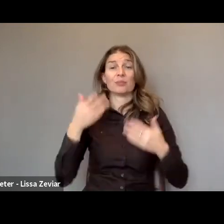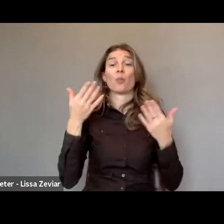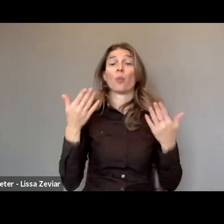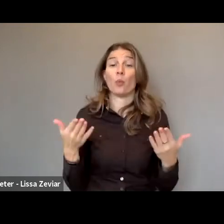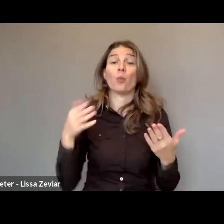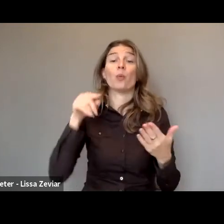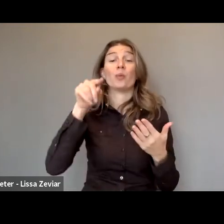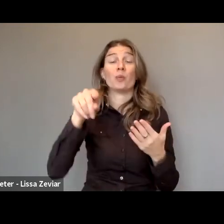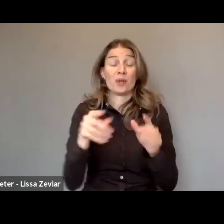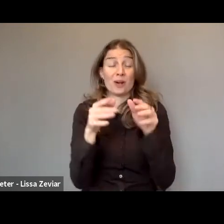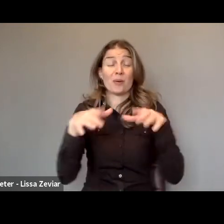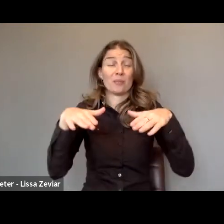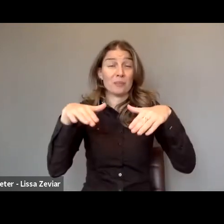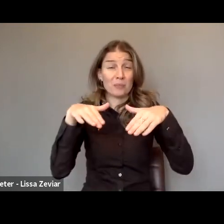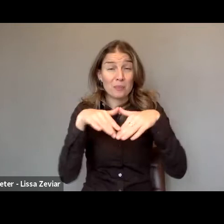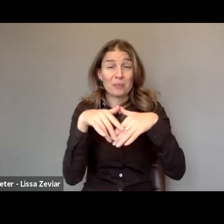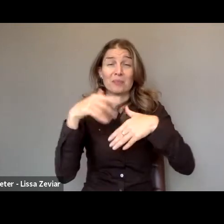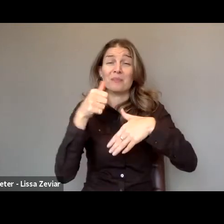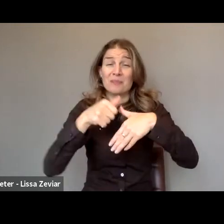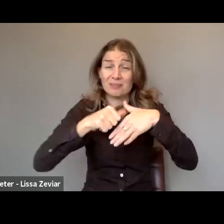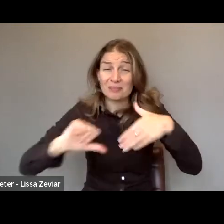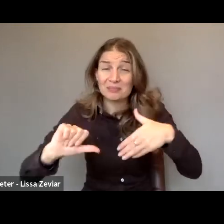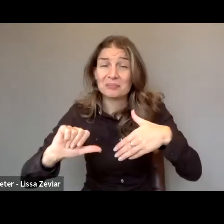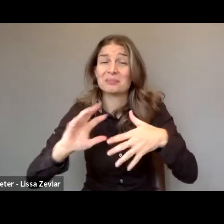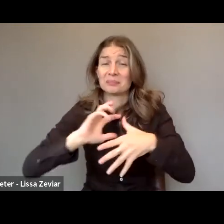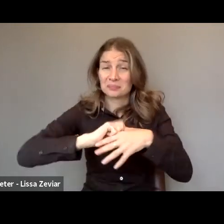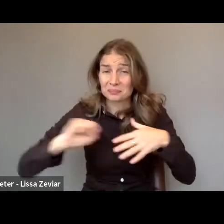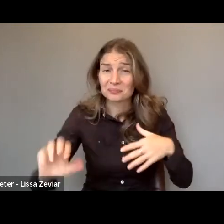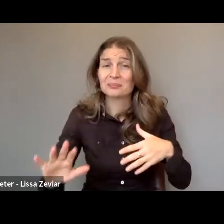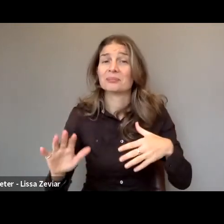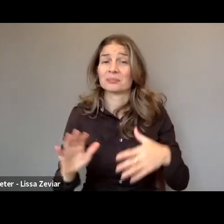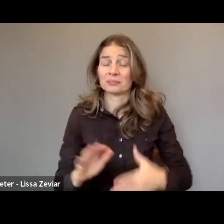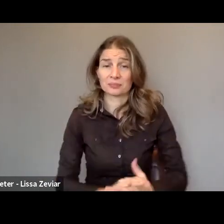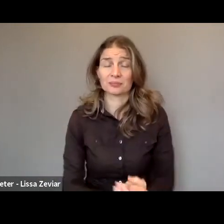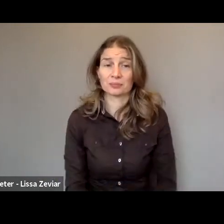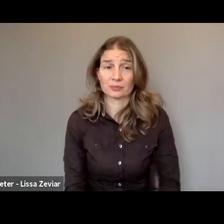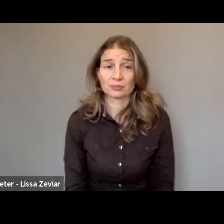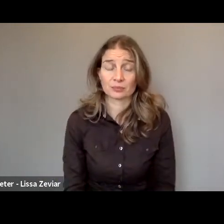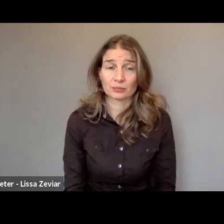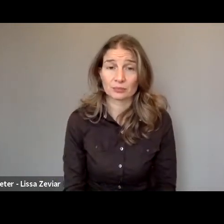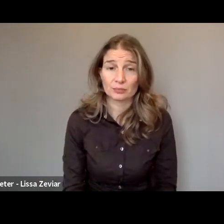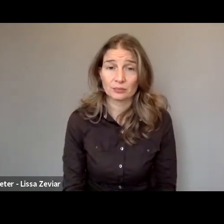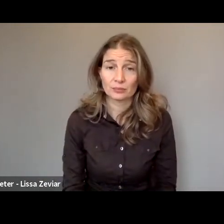and it's very important to bear in mind this important tool.